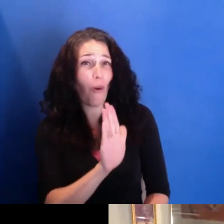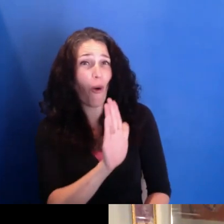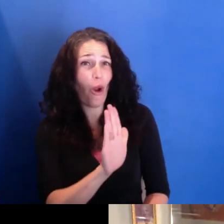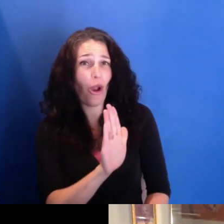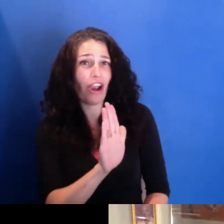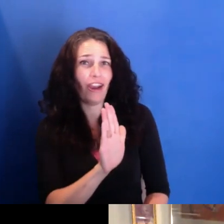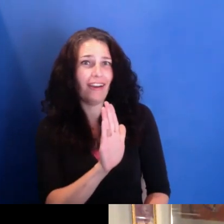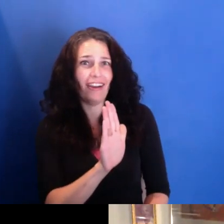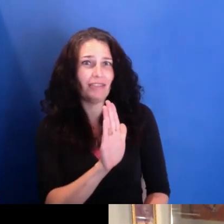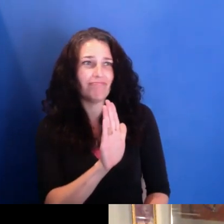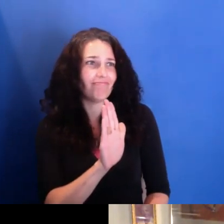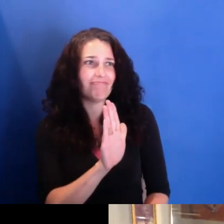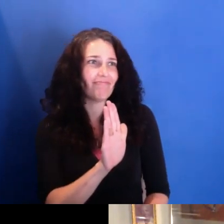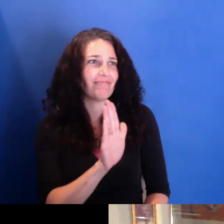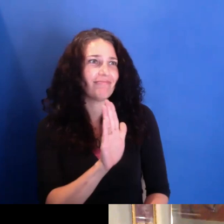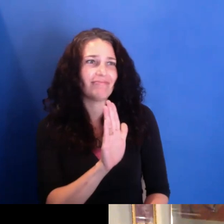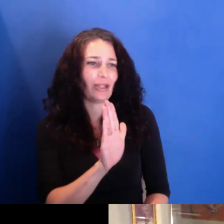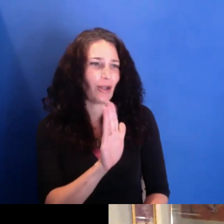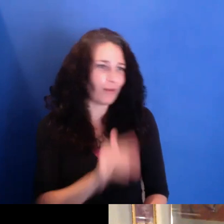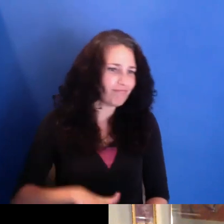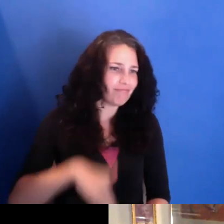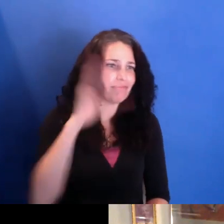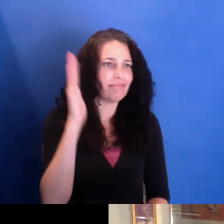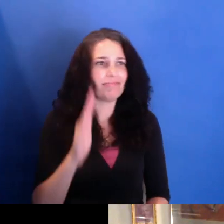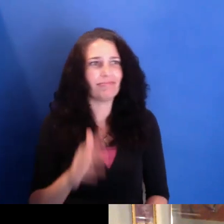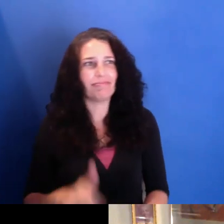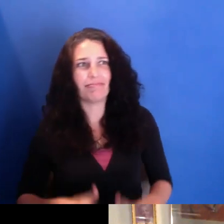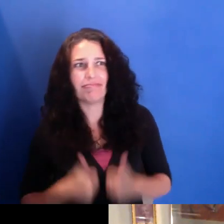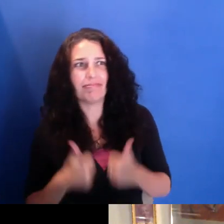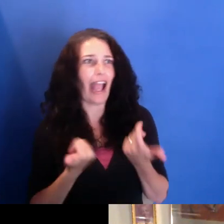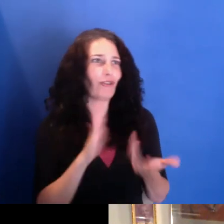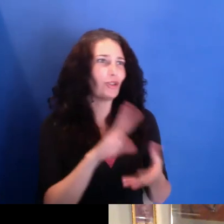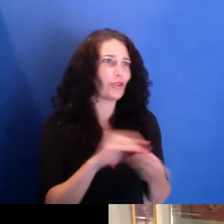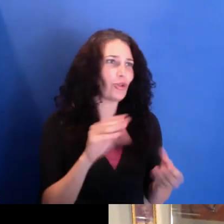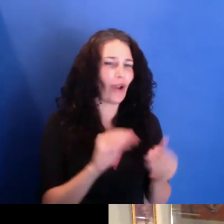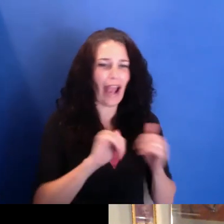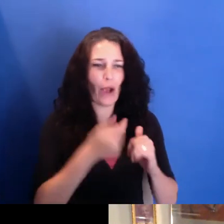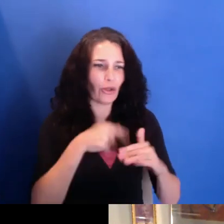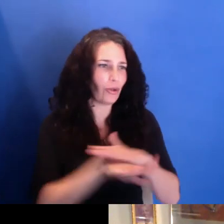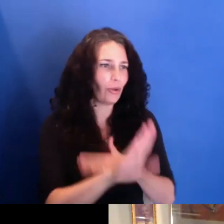your entree into this field, and kind of what-- how you define your practice and--